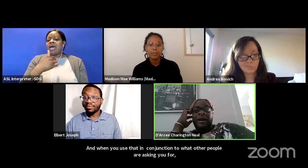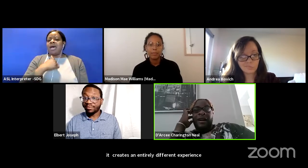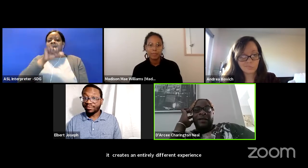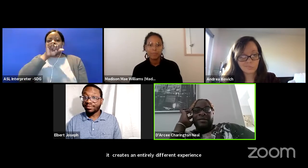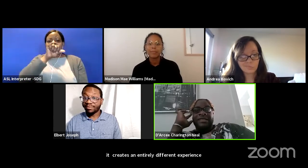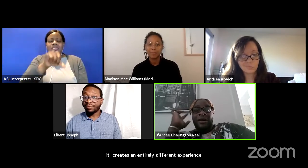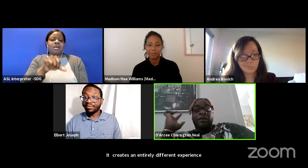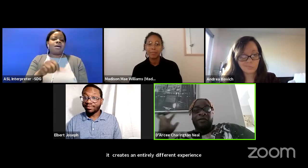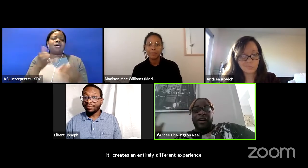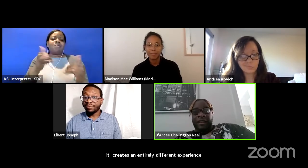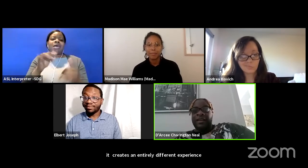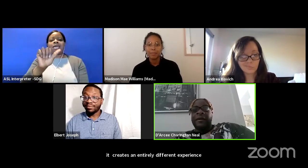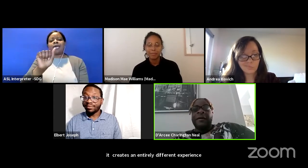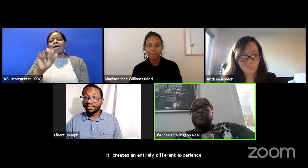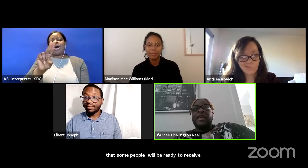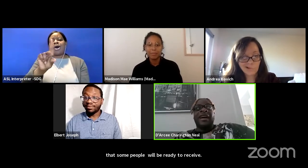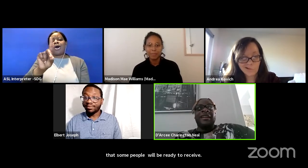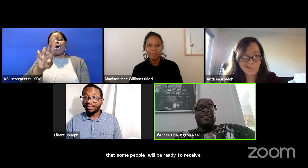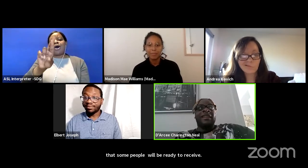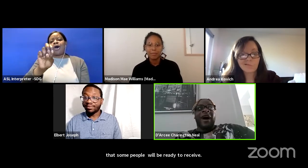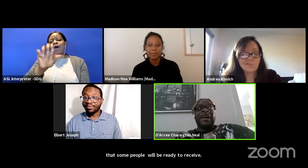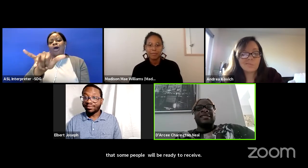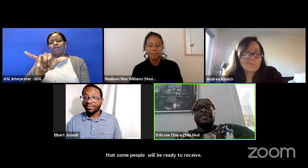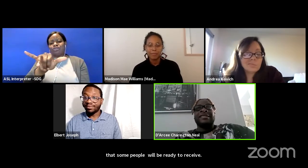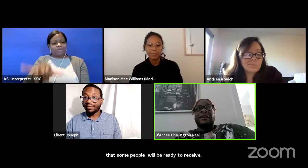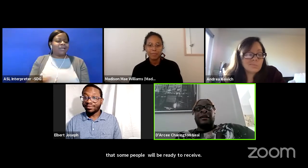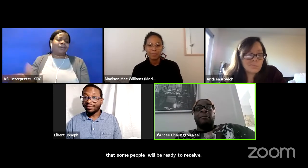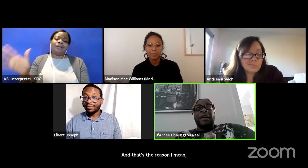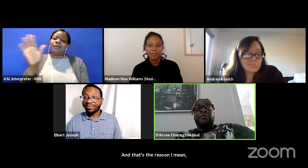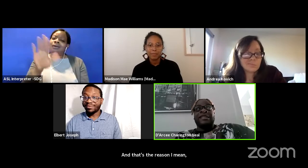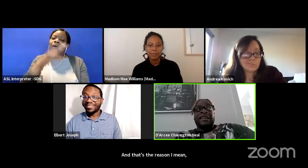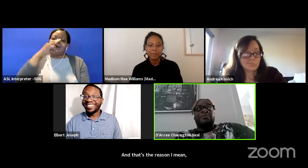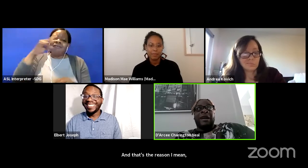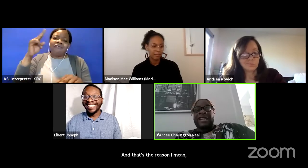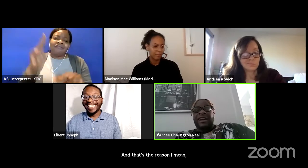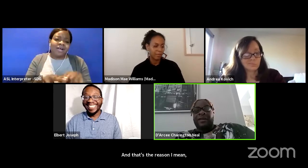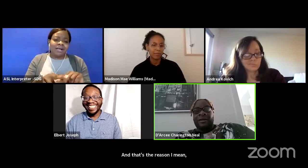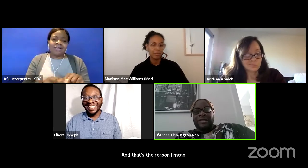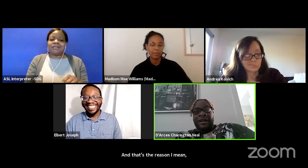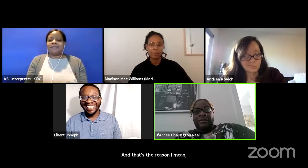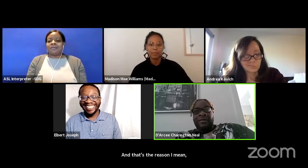The play, oh my God, it was so fun. And you know, I just, but I was in my chair the whole time.